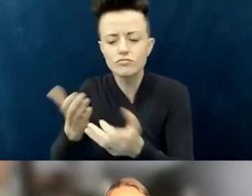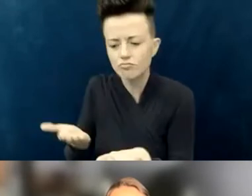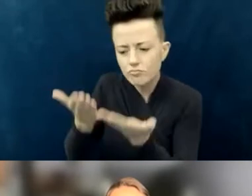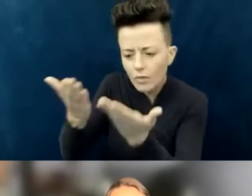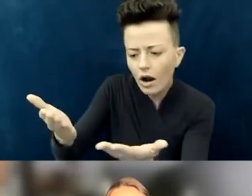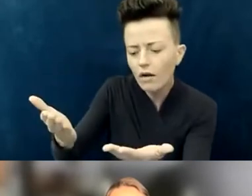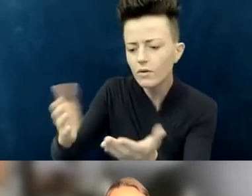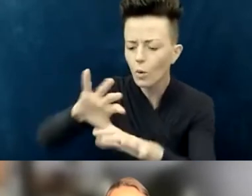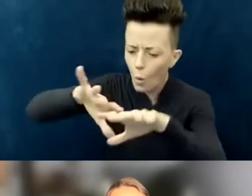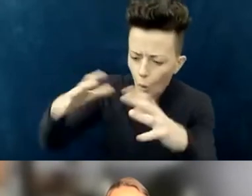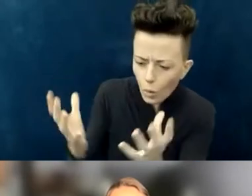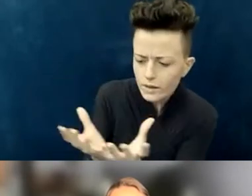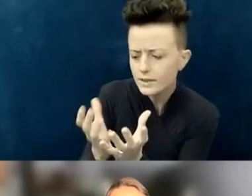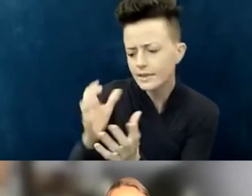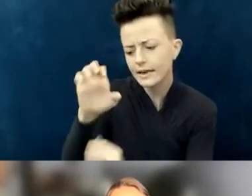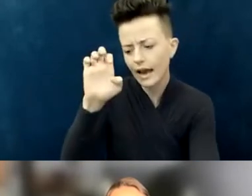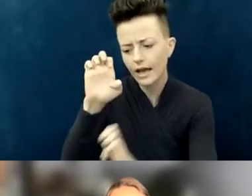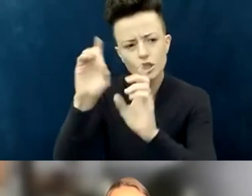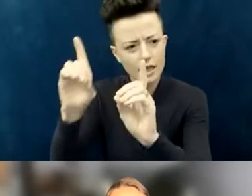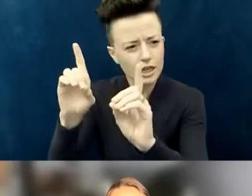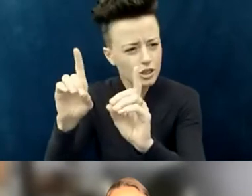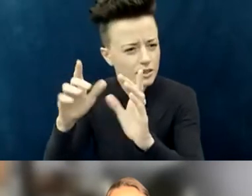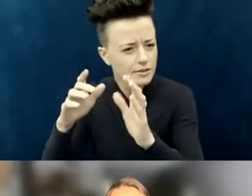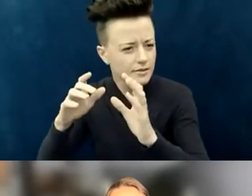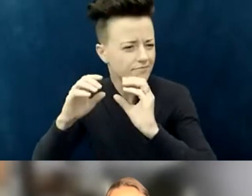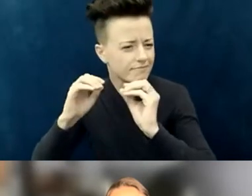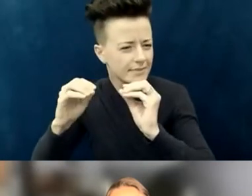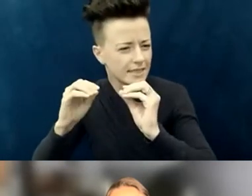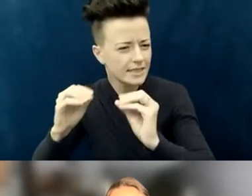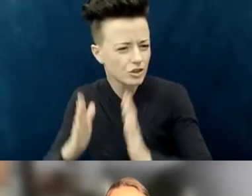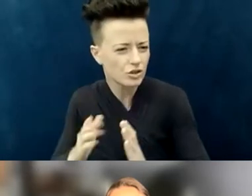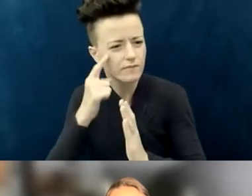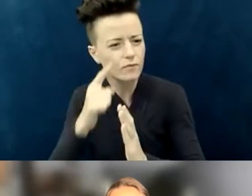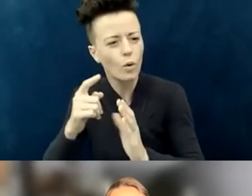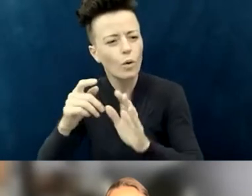to about 140 students with developmental disabilities in Managua.